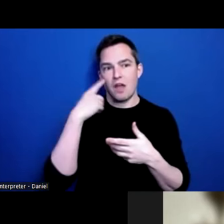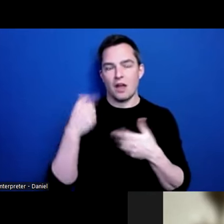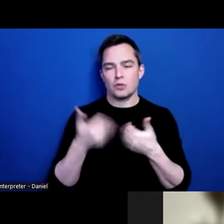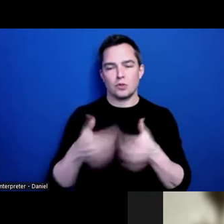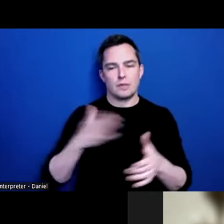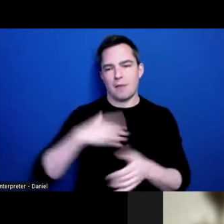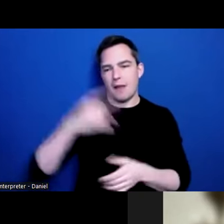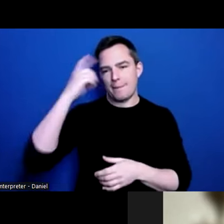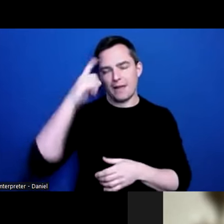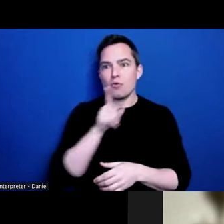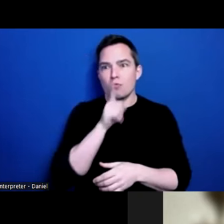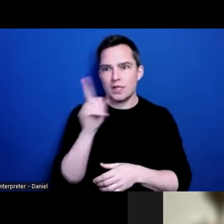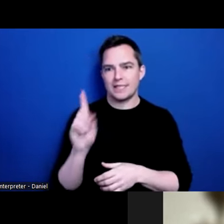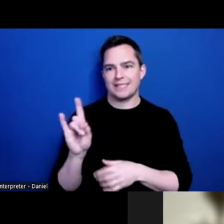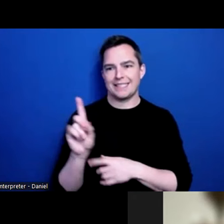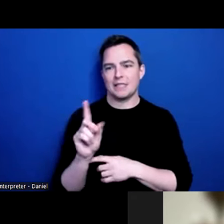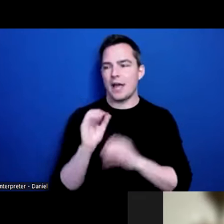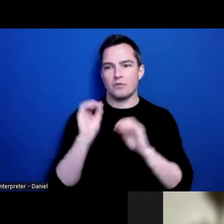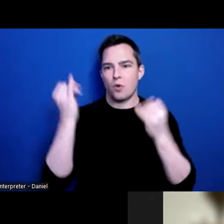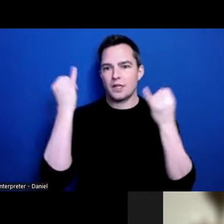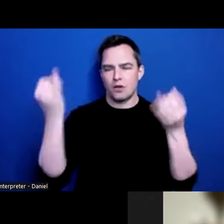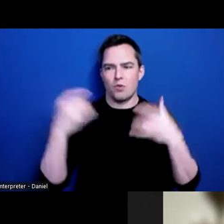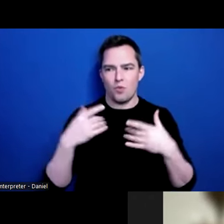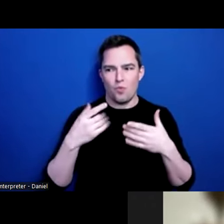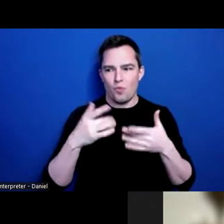I really did. I had no idea what was going on.